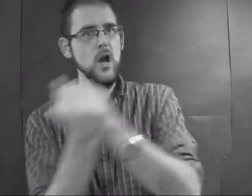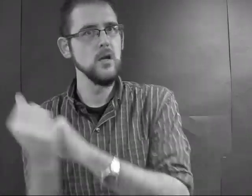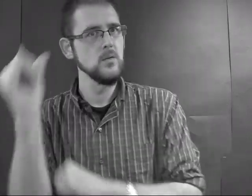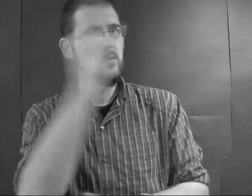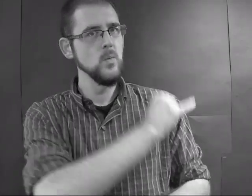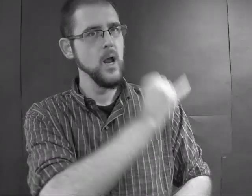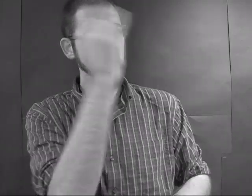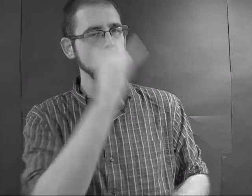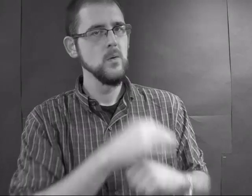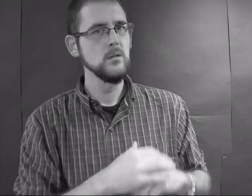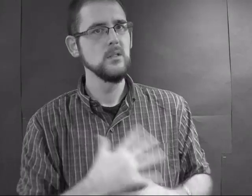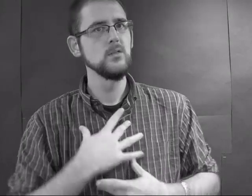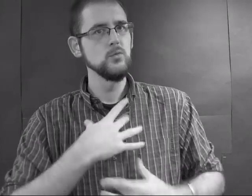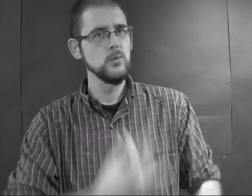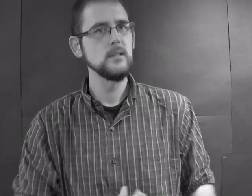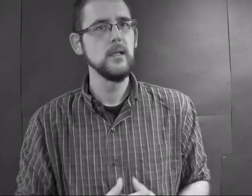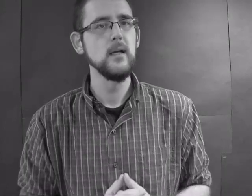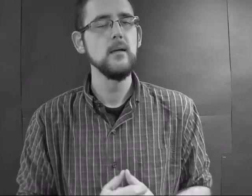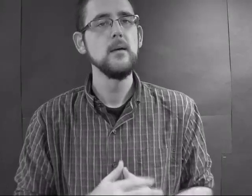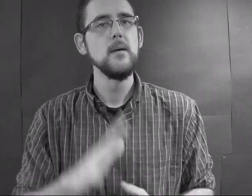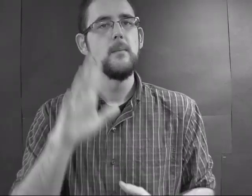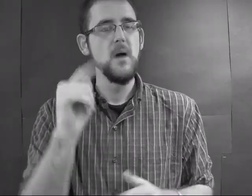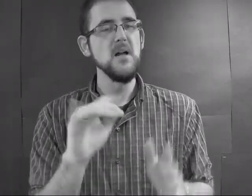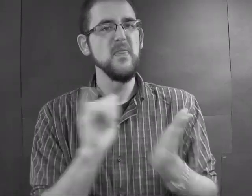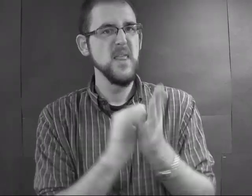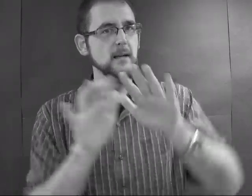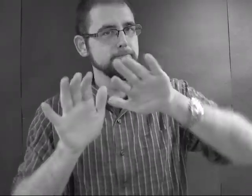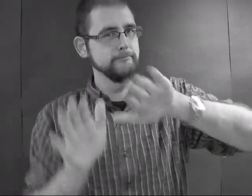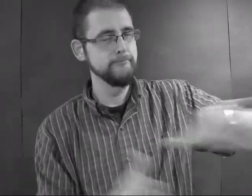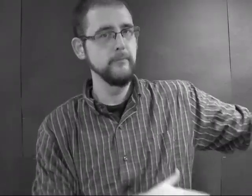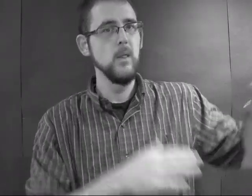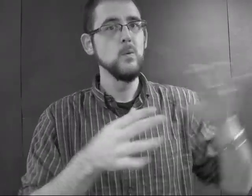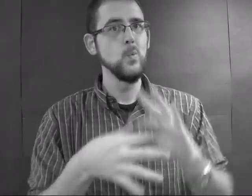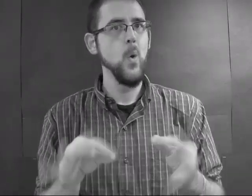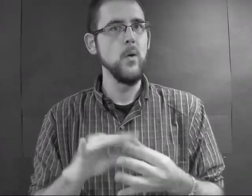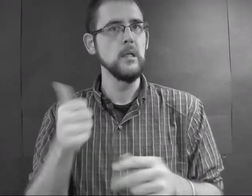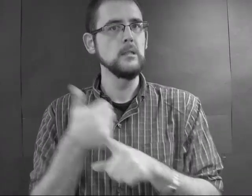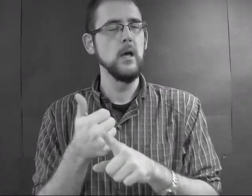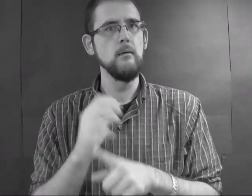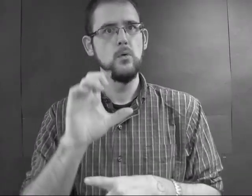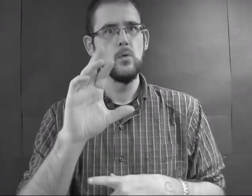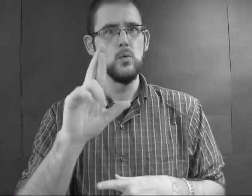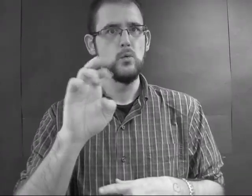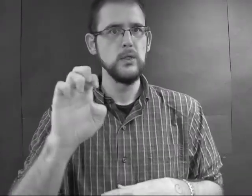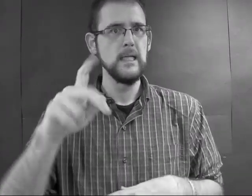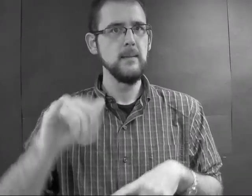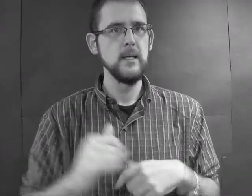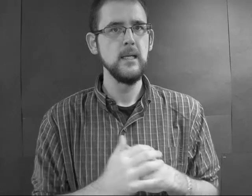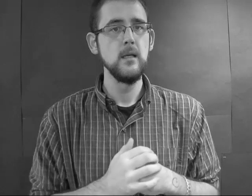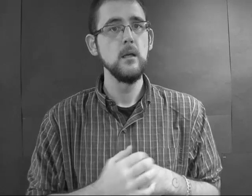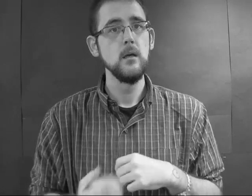since the 1970s. But all that aside, the story is pretty creepy!